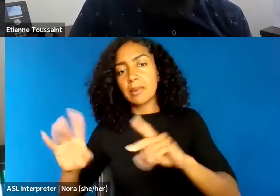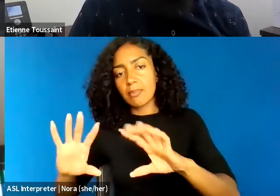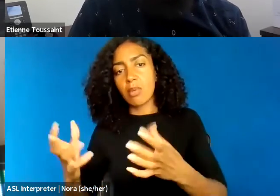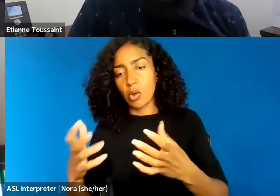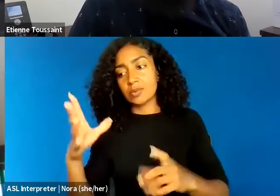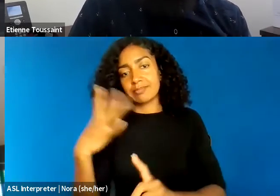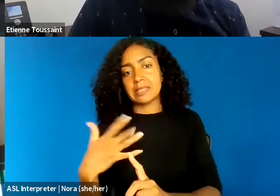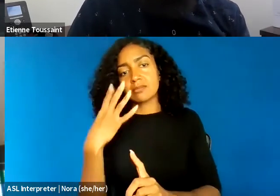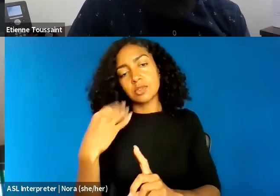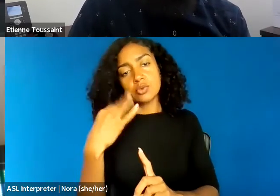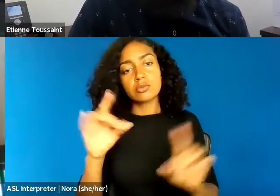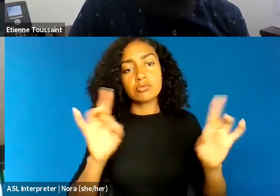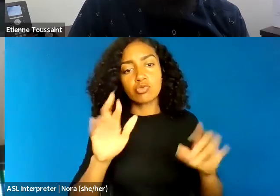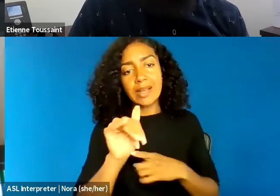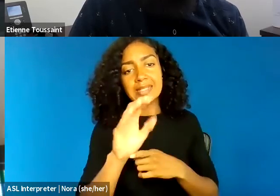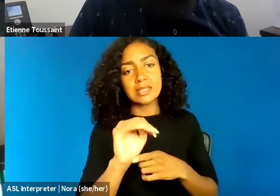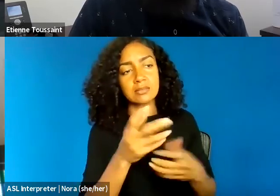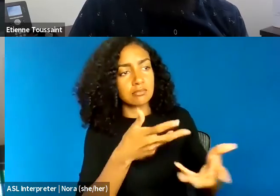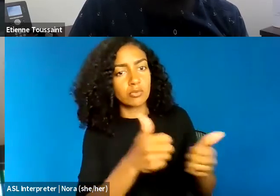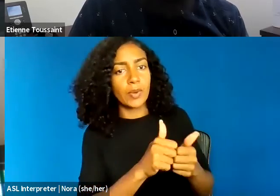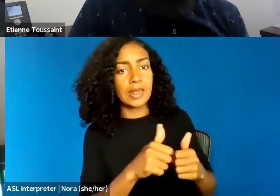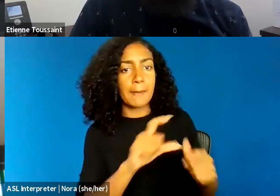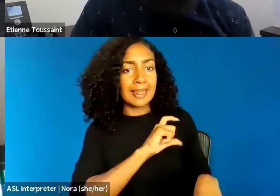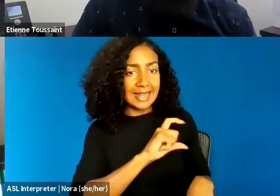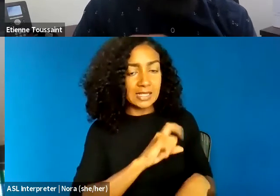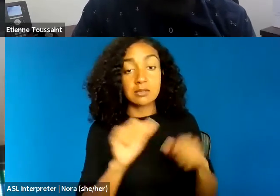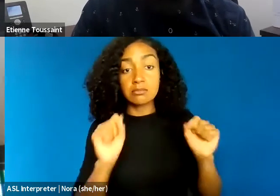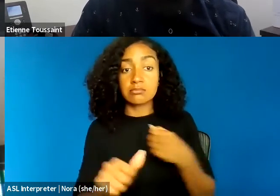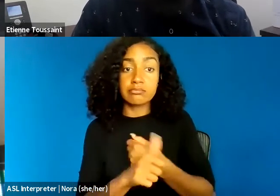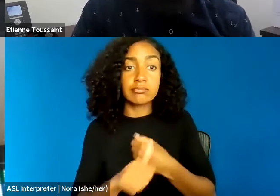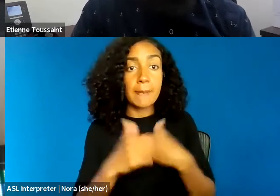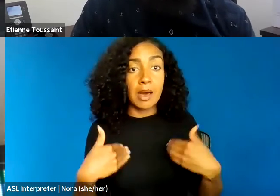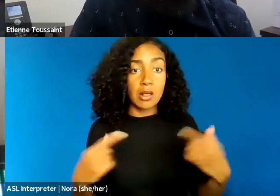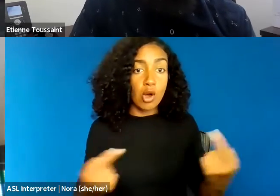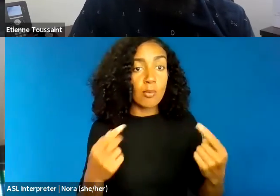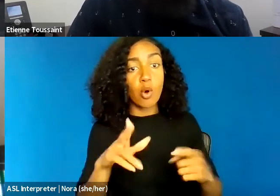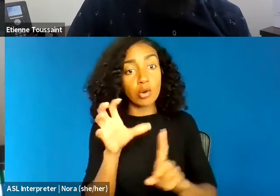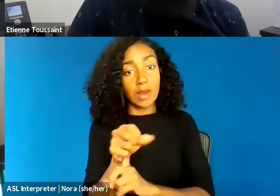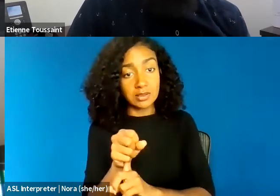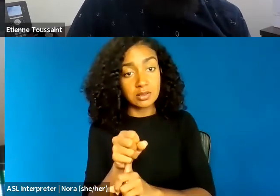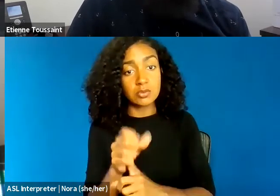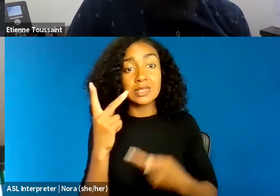yet avoid acts of protest for fear of bodily harm or arrest, resulting in a chilling effect on free speech.